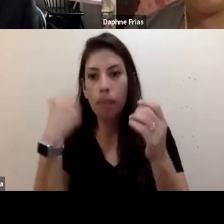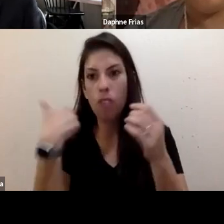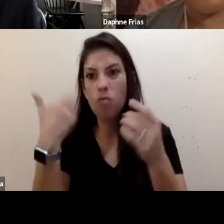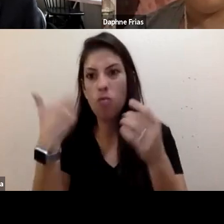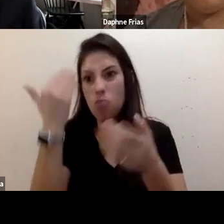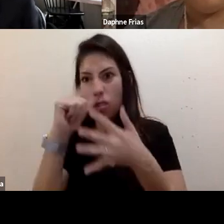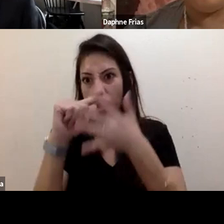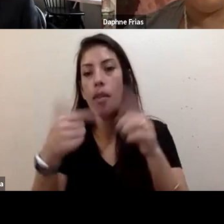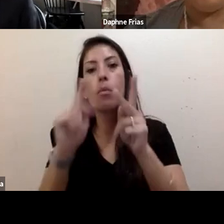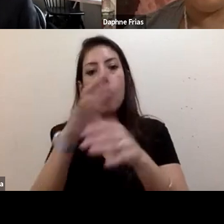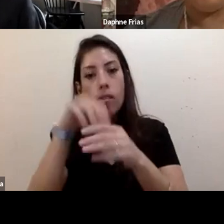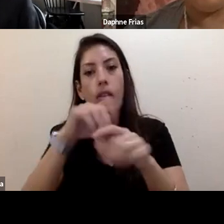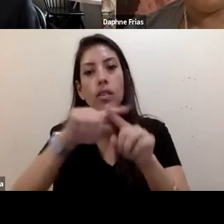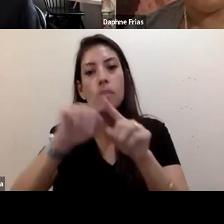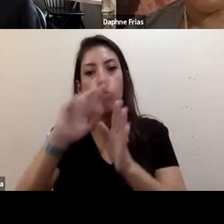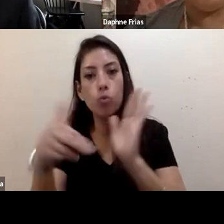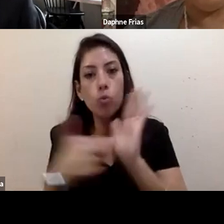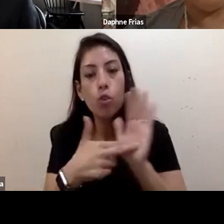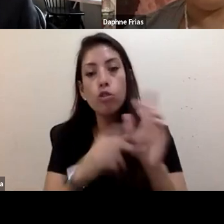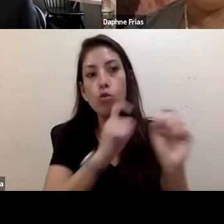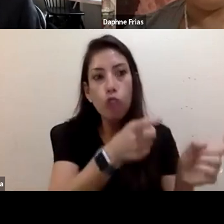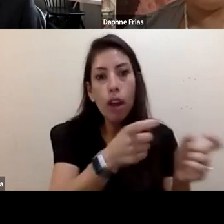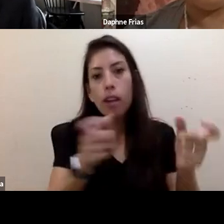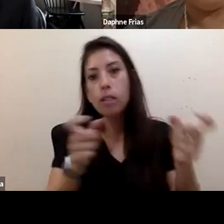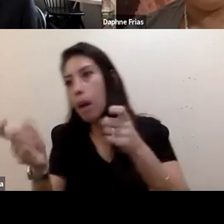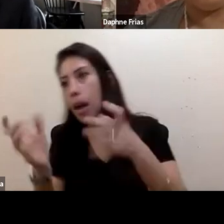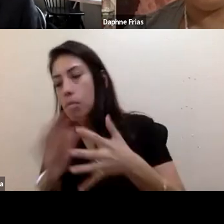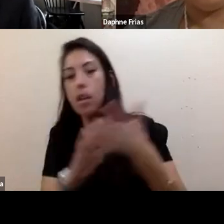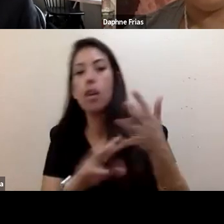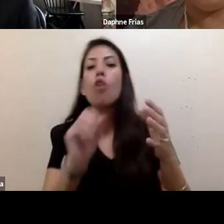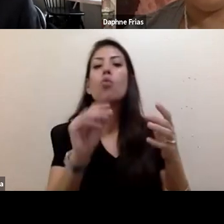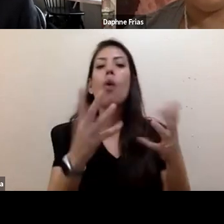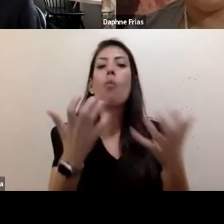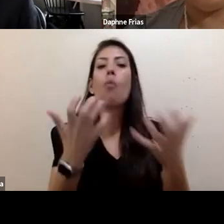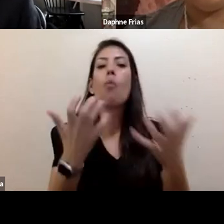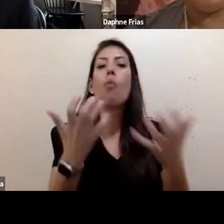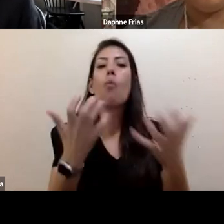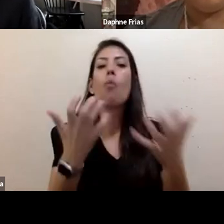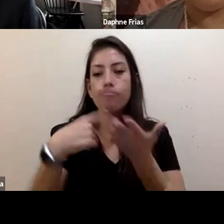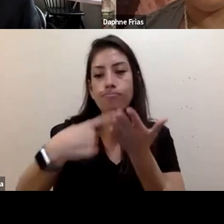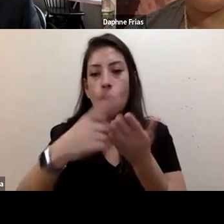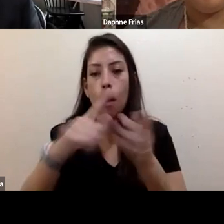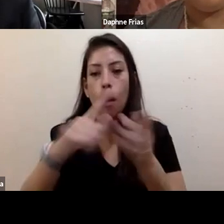from grants management to program roles, and so forth. So I want to get to some of your advice around philanthropy, and there's a question on that in the chat.